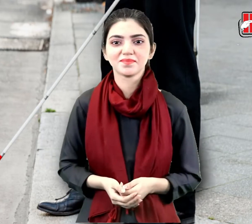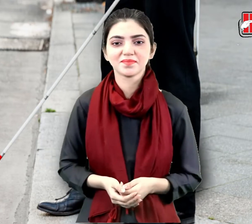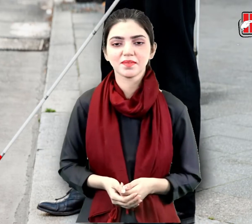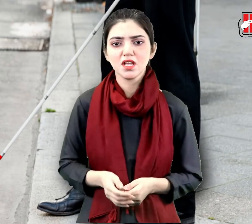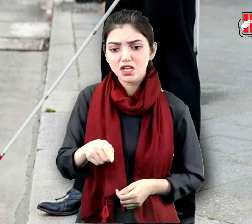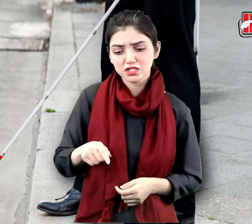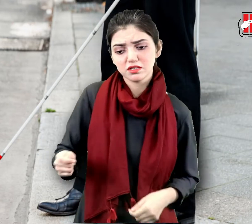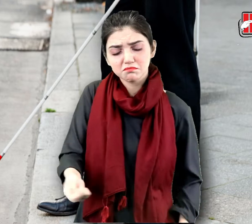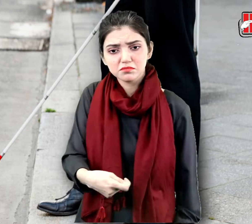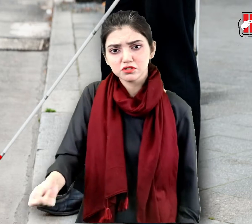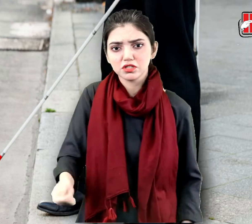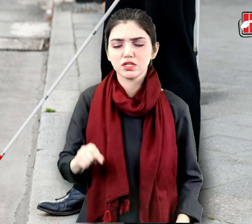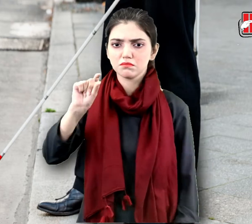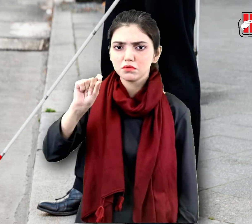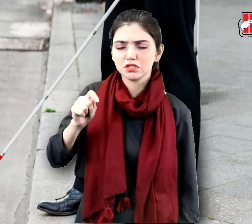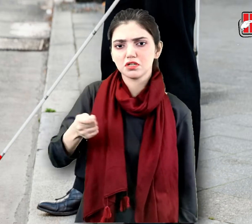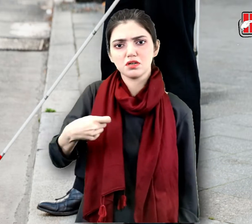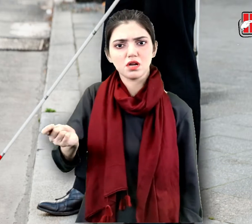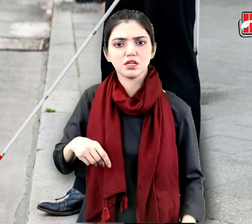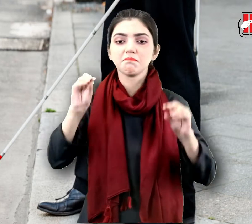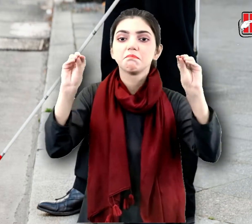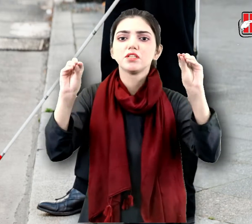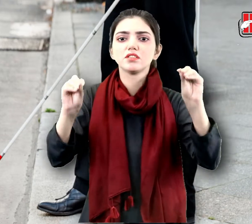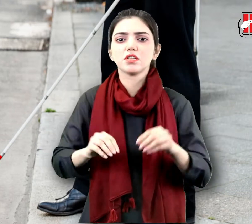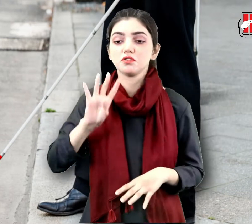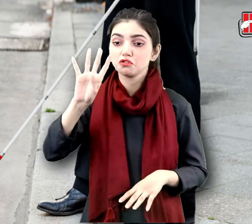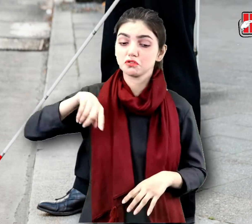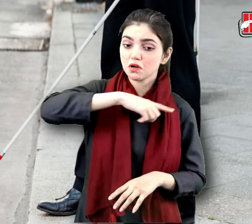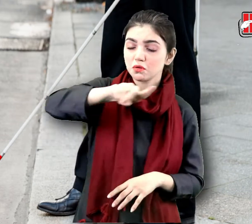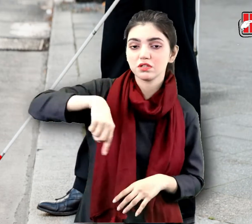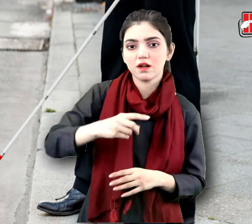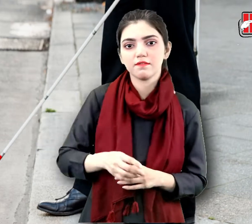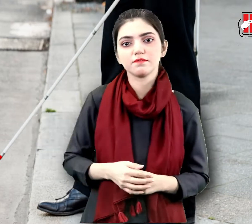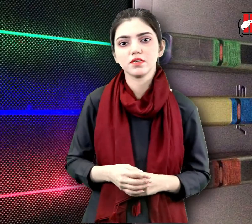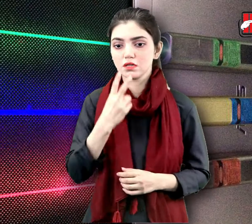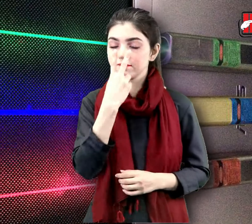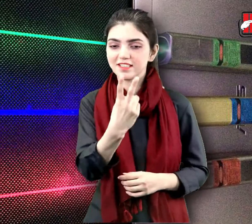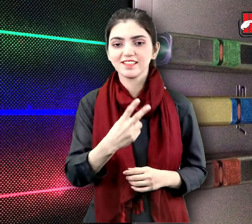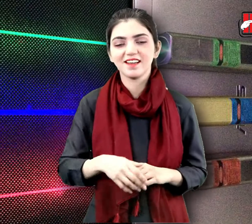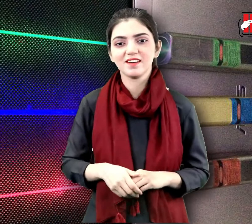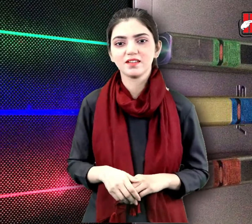With the laser, this stick looks around